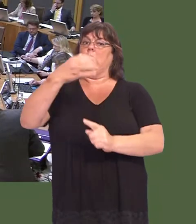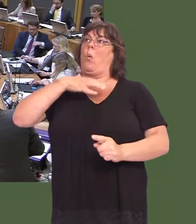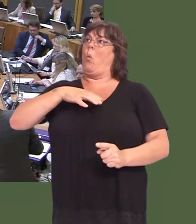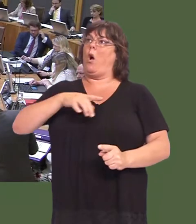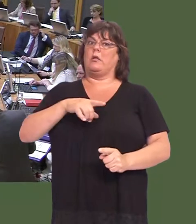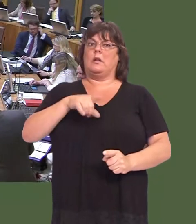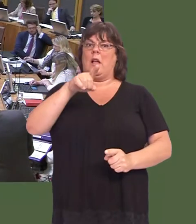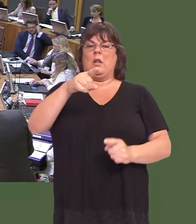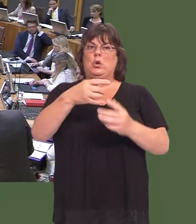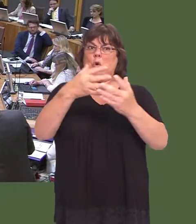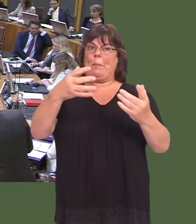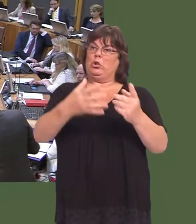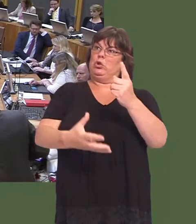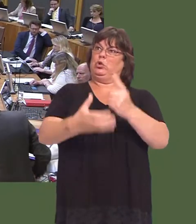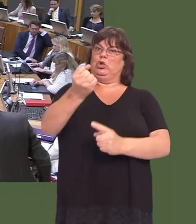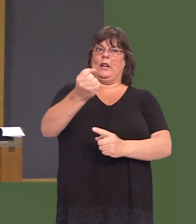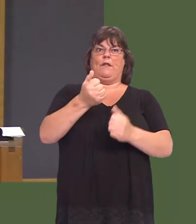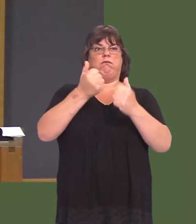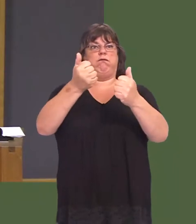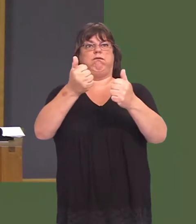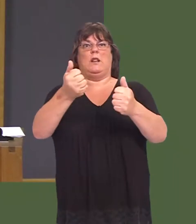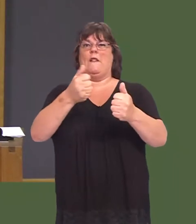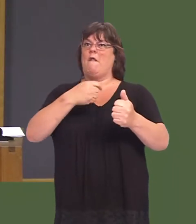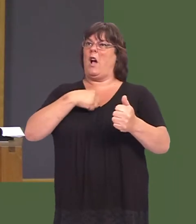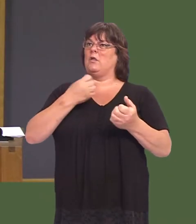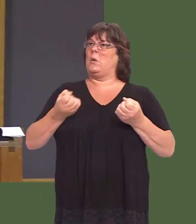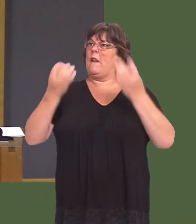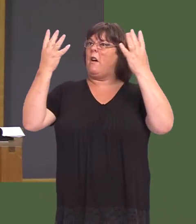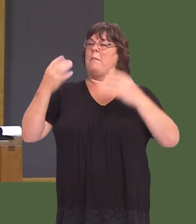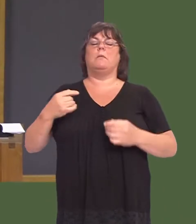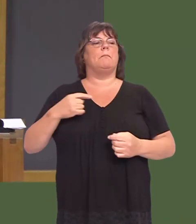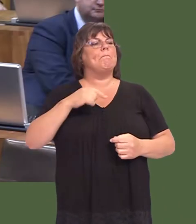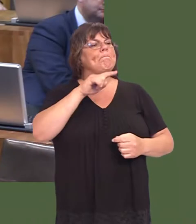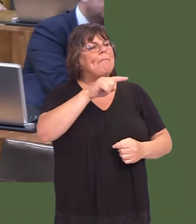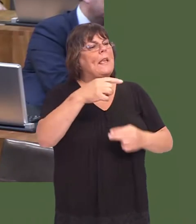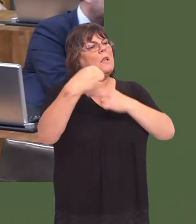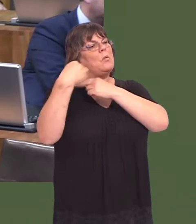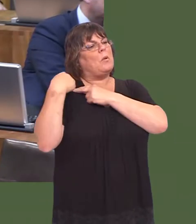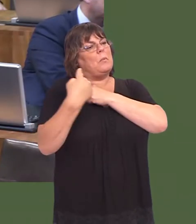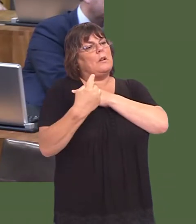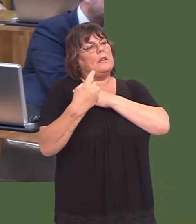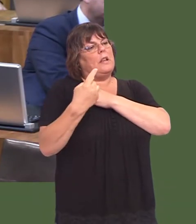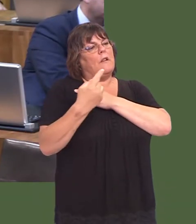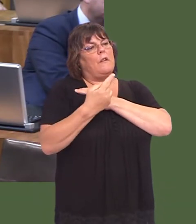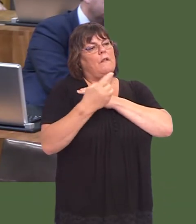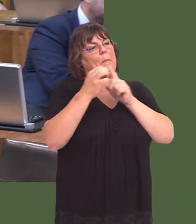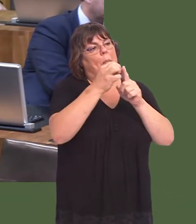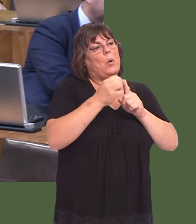Surely the prize is too great to give up at this stage. Carwyn Jones: It is the responsibility of the circuit to bring forward any new proposal, not the Welsh Government.